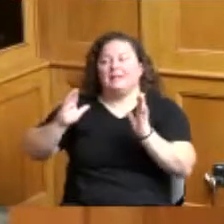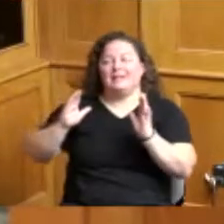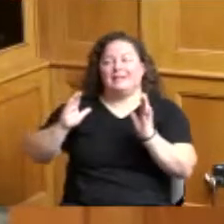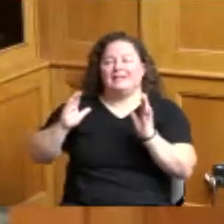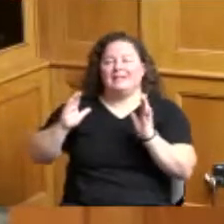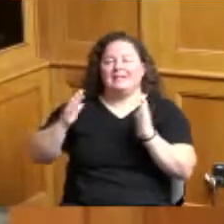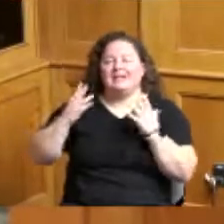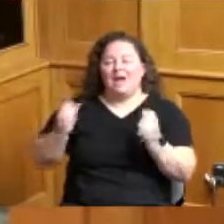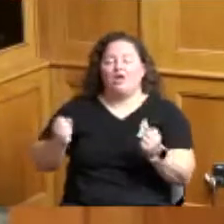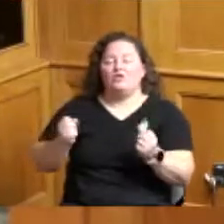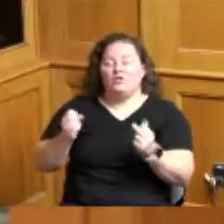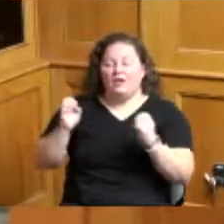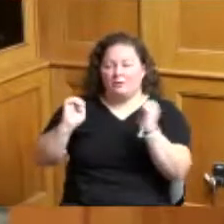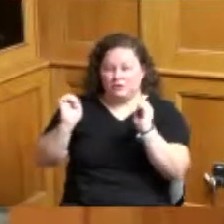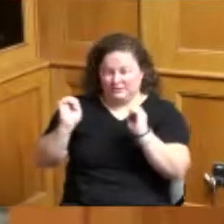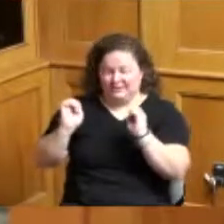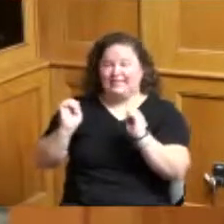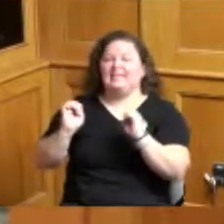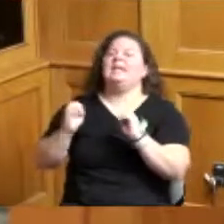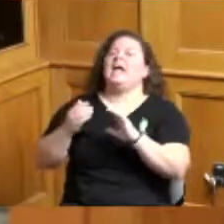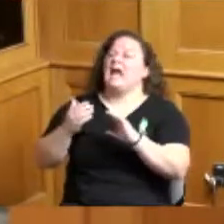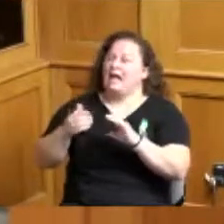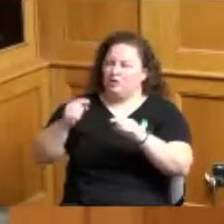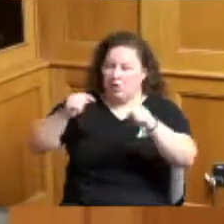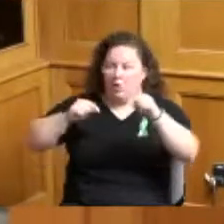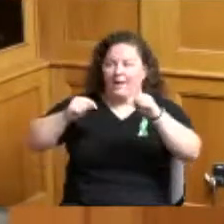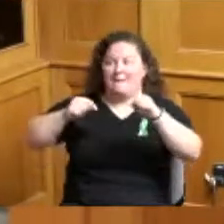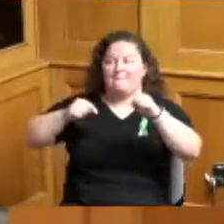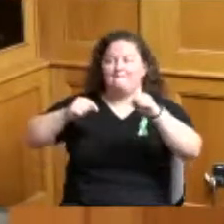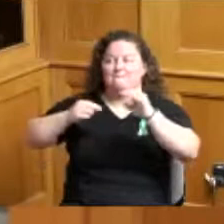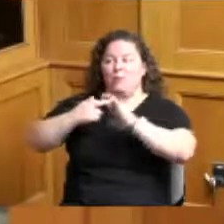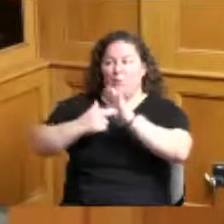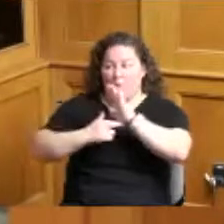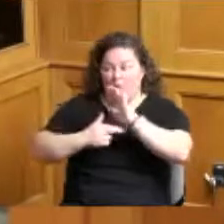medicaid are going to go back to pre-pandemic levels and that will impact eligibility for